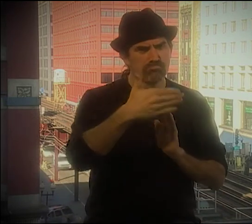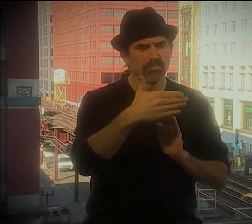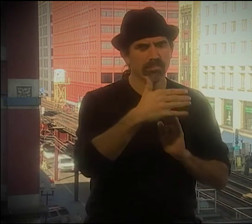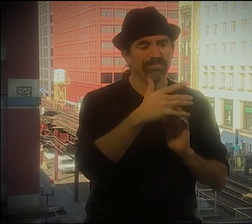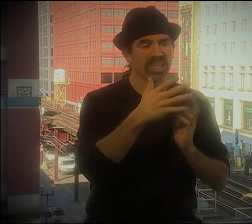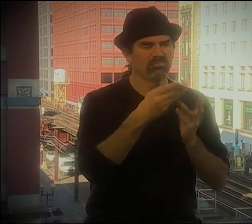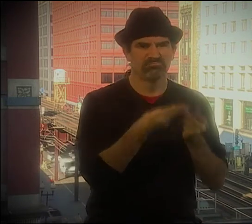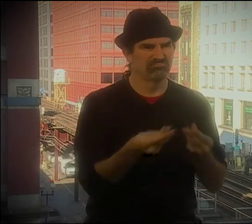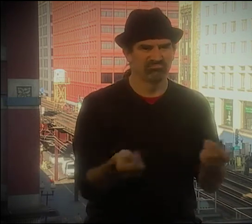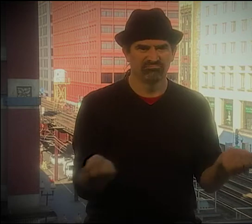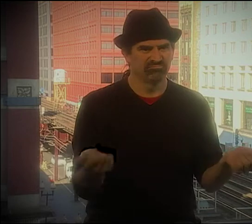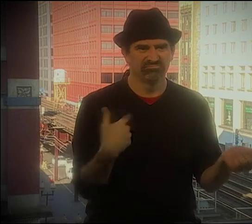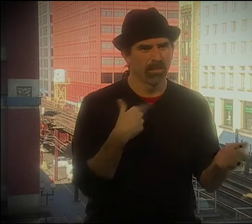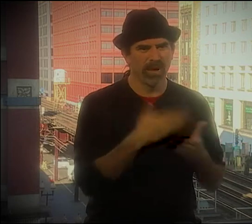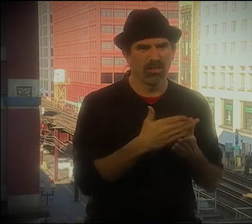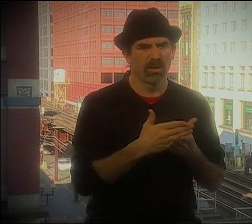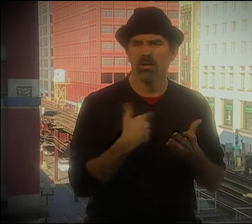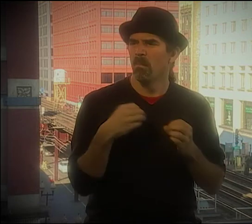THAT'S REALLY SORT OF IRONIC.